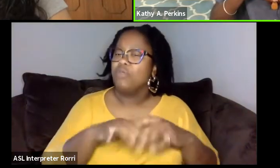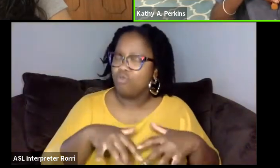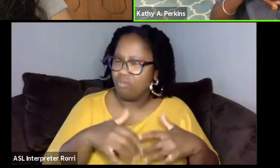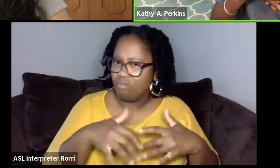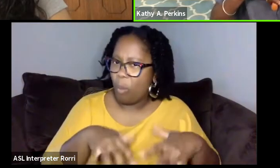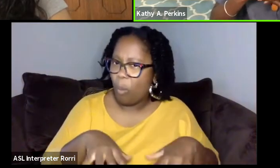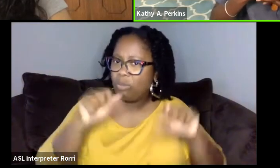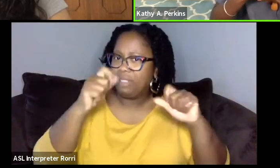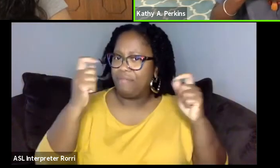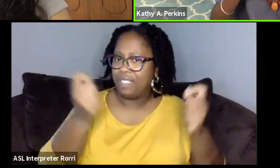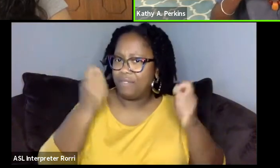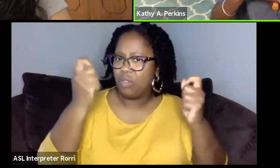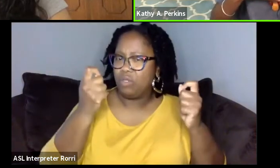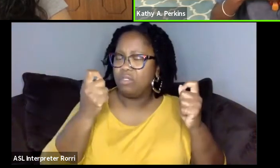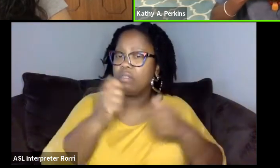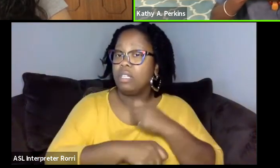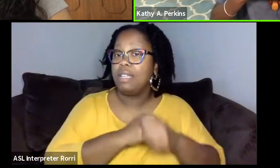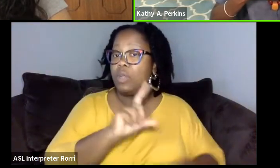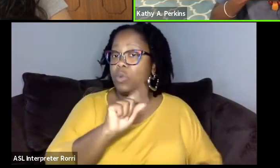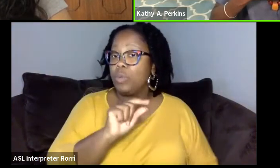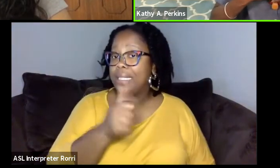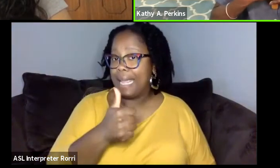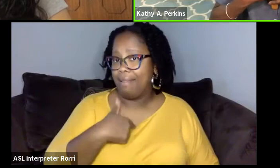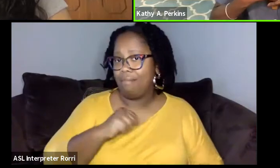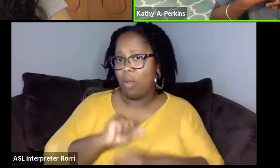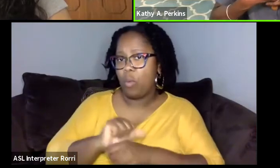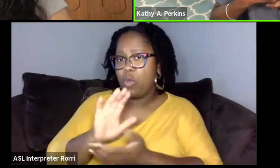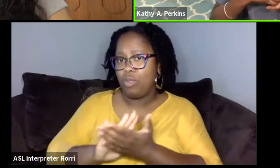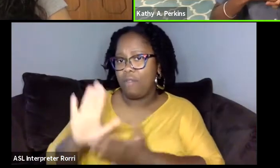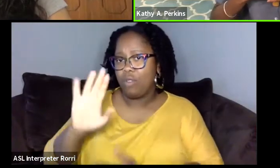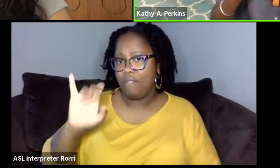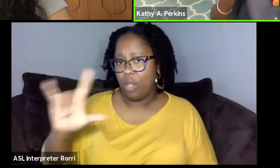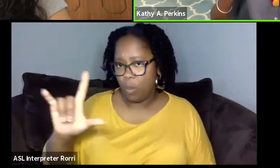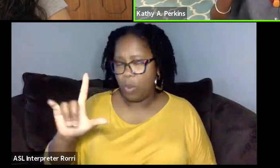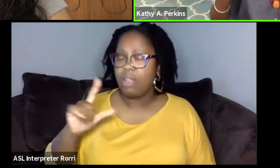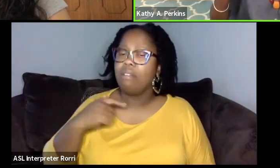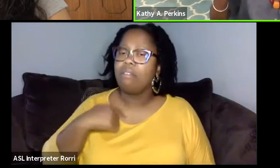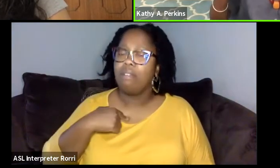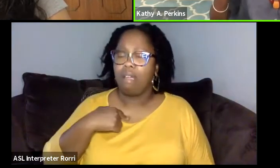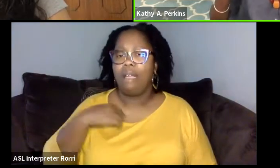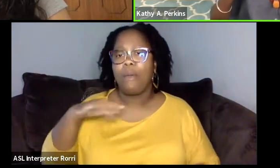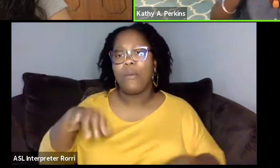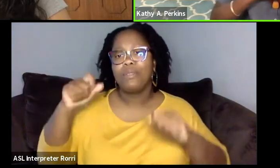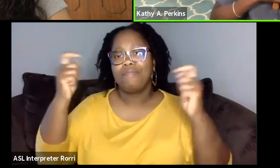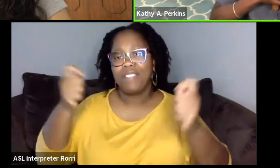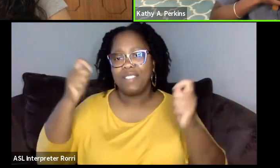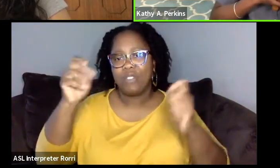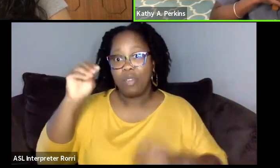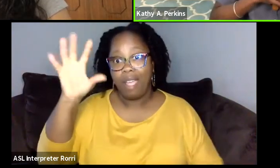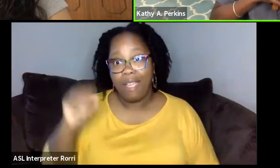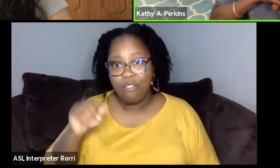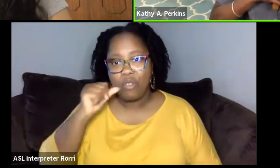In 2010, whenever that the University of Illinois, I had a festival, it was called, African Women Writers.